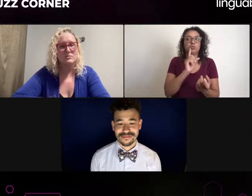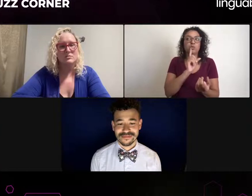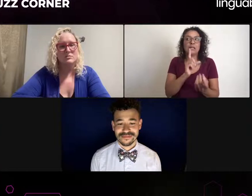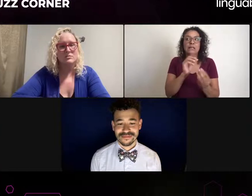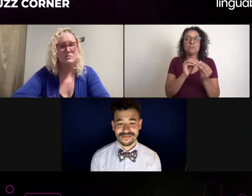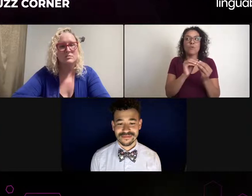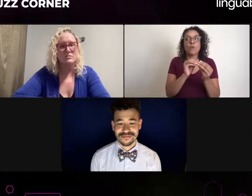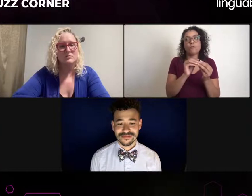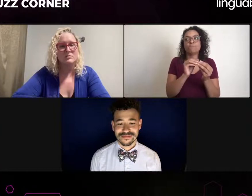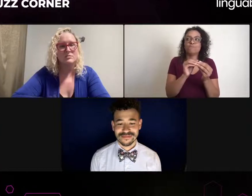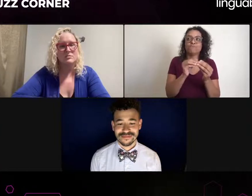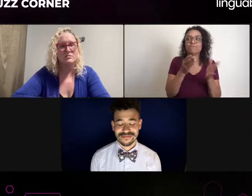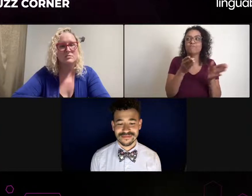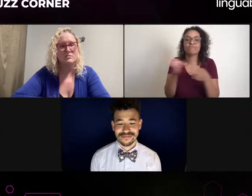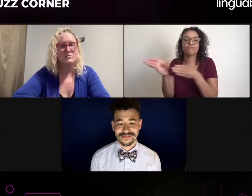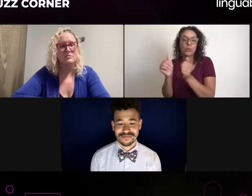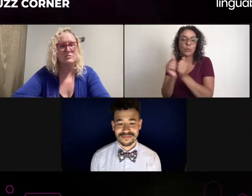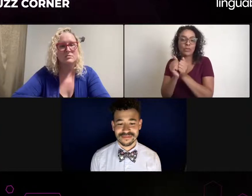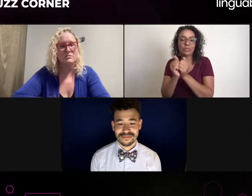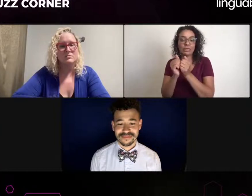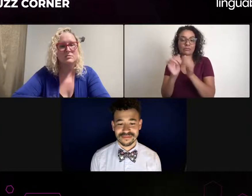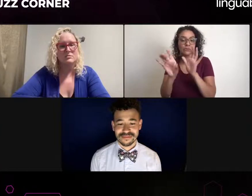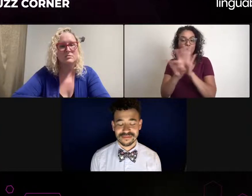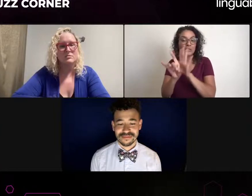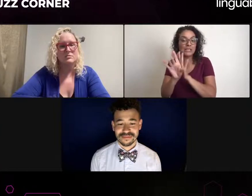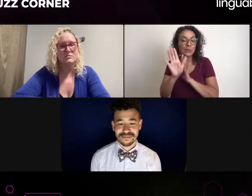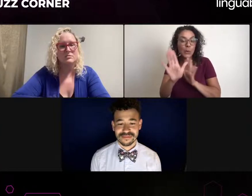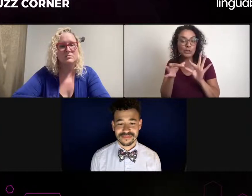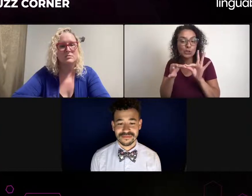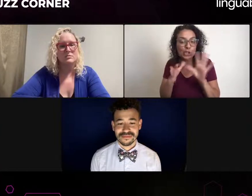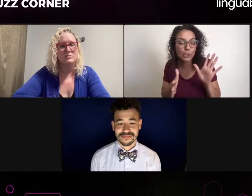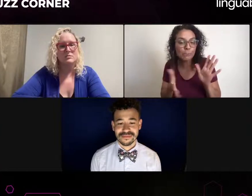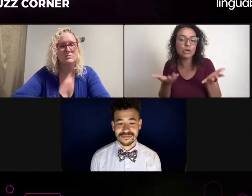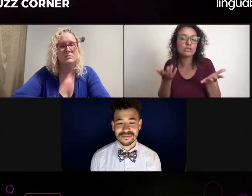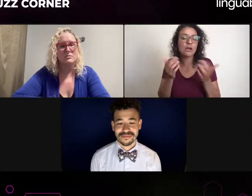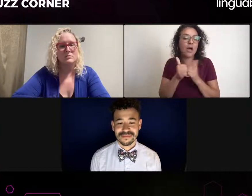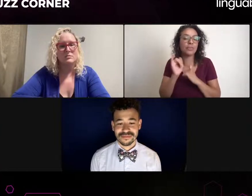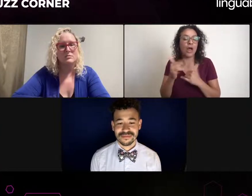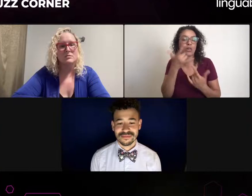how you got into theater in the first place? How did you get where you are today? Let's start with that.